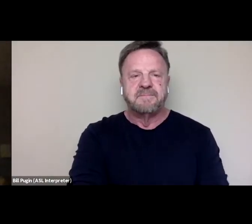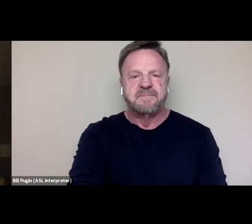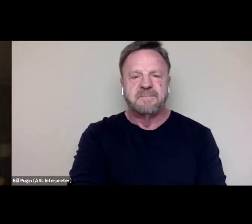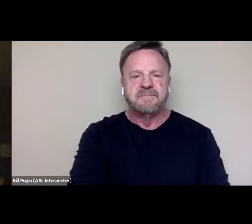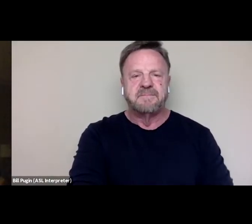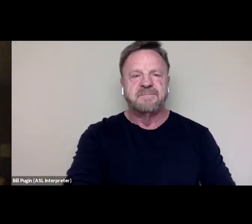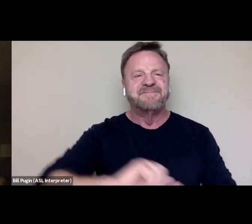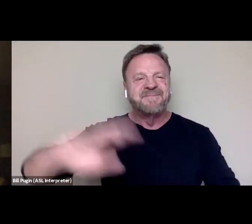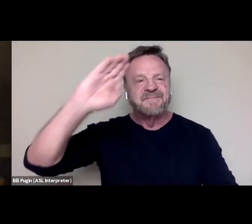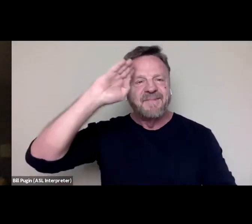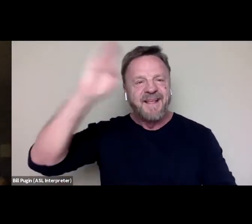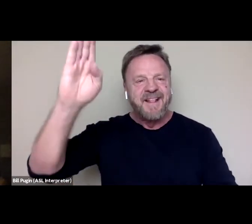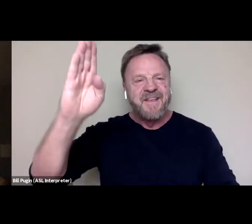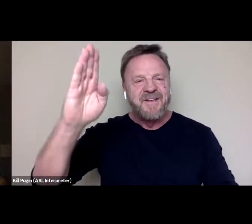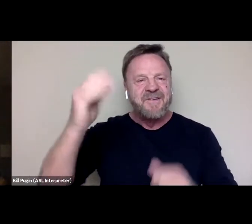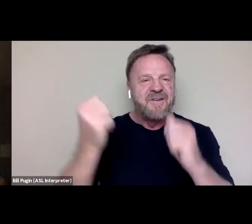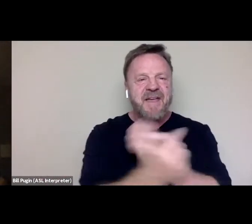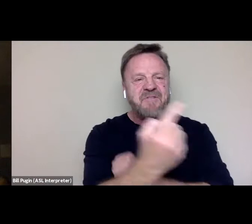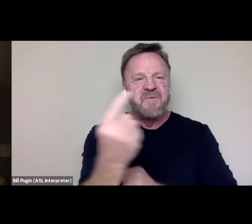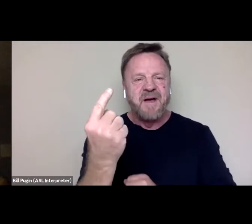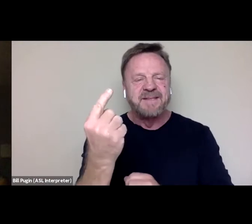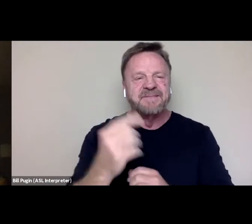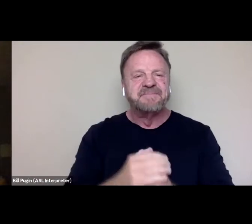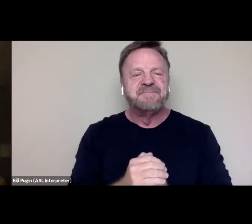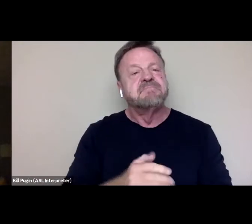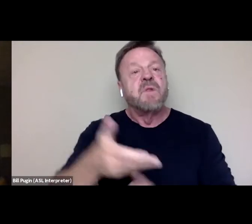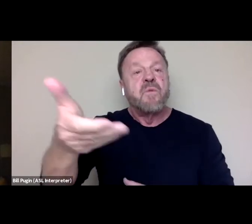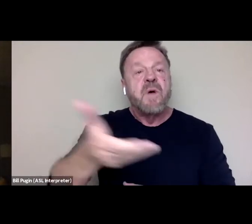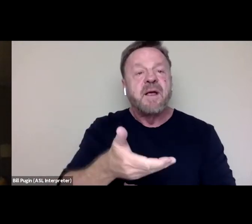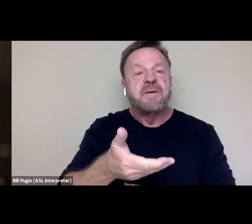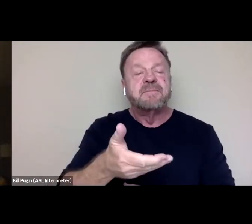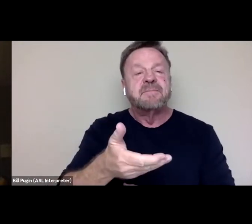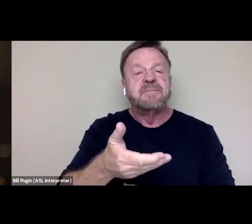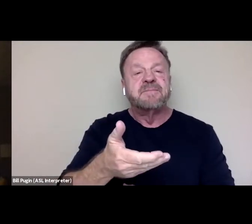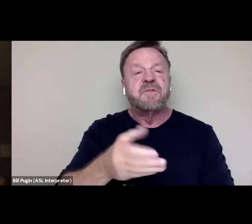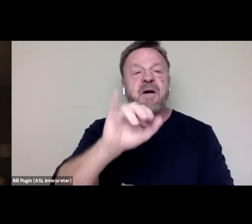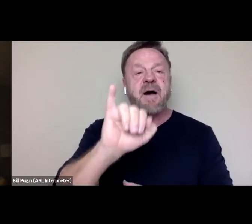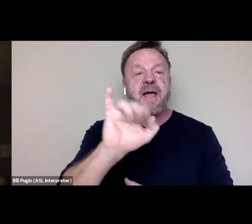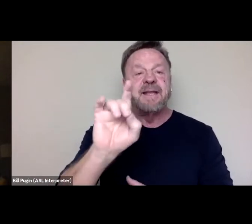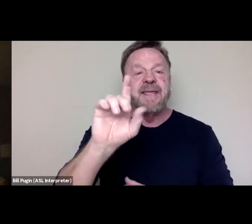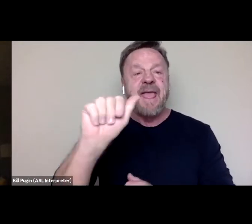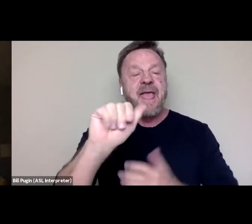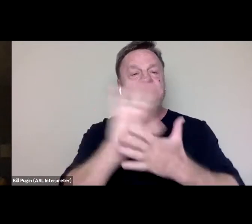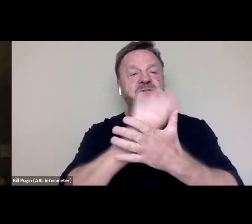Hello, everyone. And welcome to the IDA Screening Series Conversation